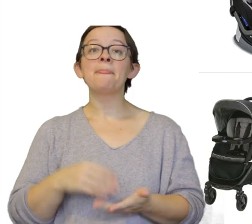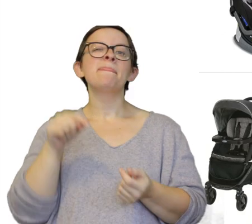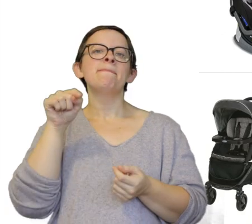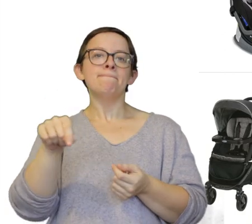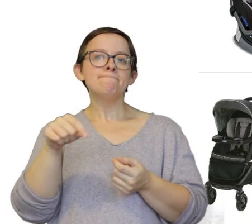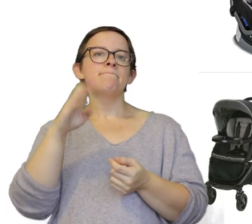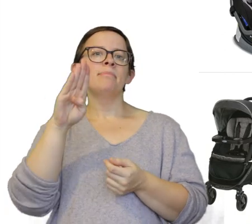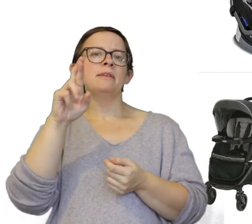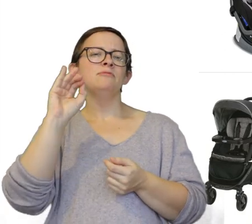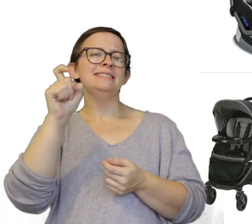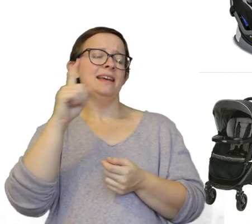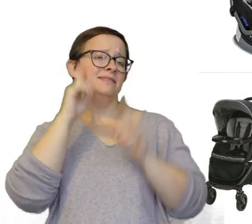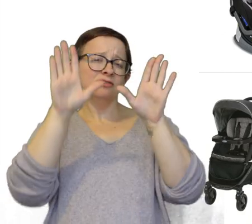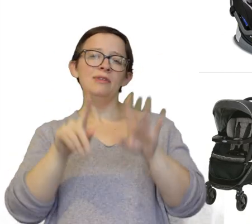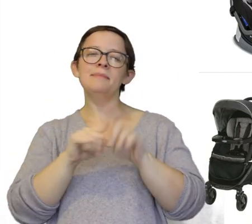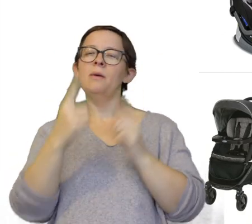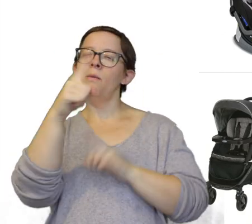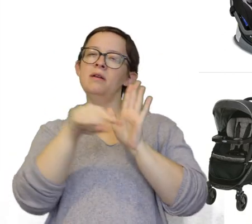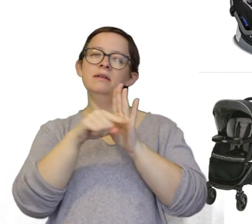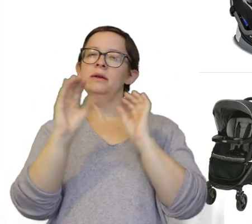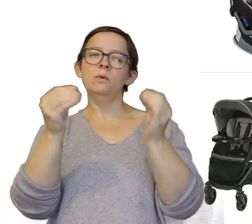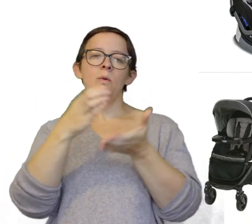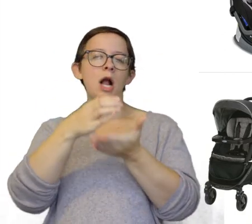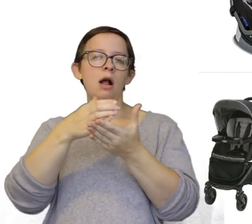This Britax works really great. The only con I would say is it doesn't have a cup holder.